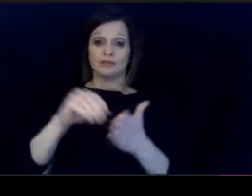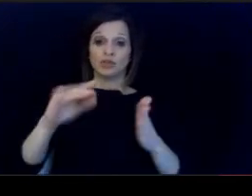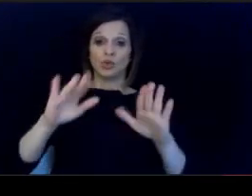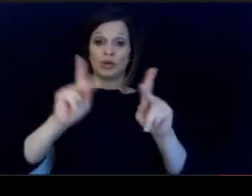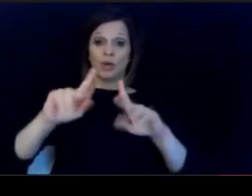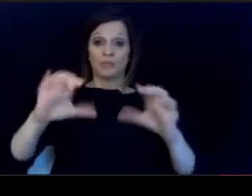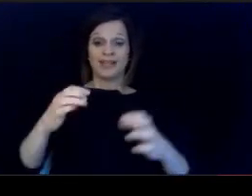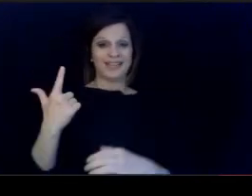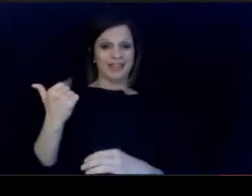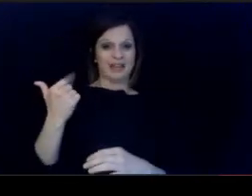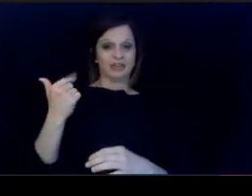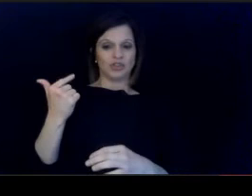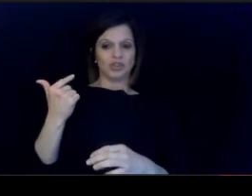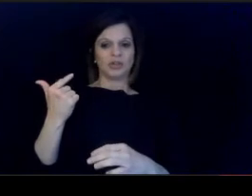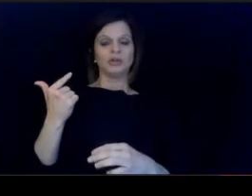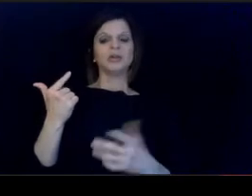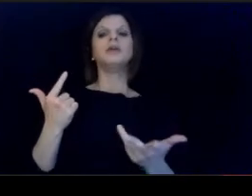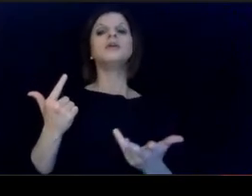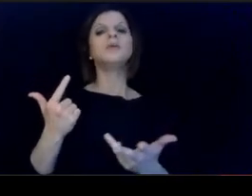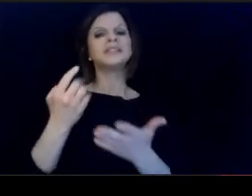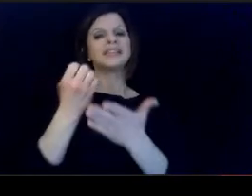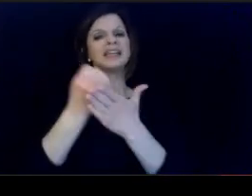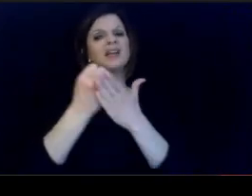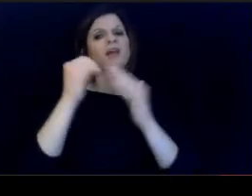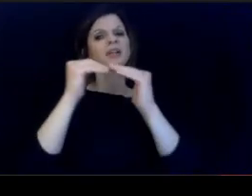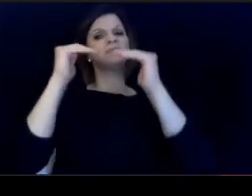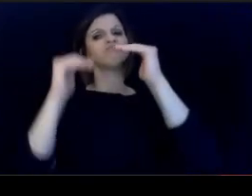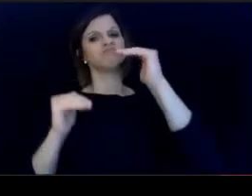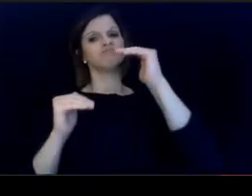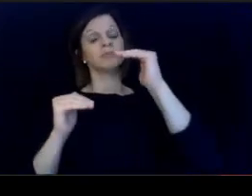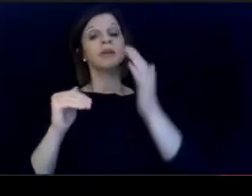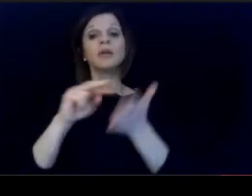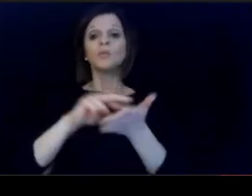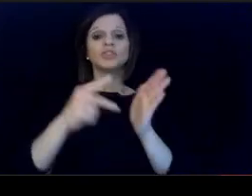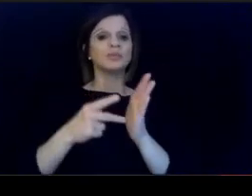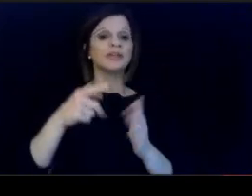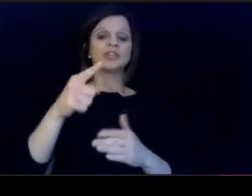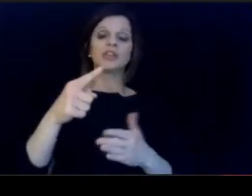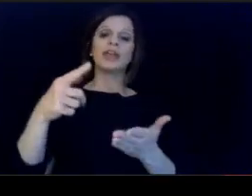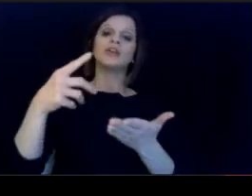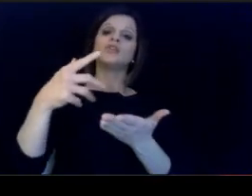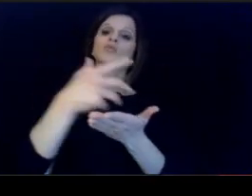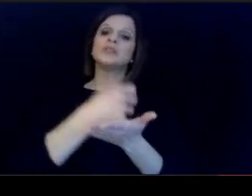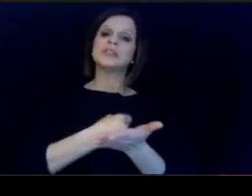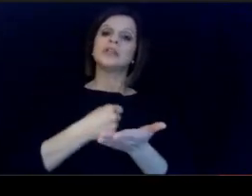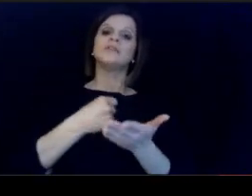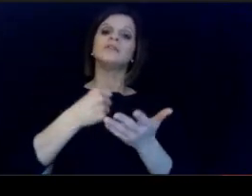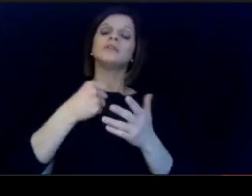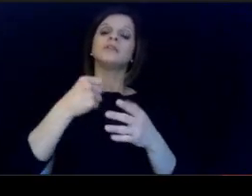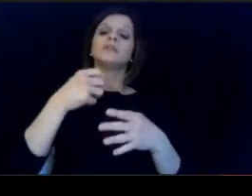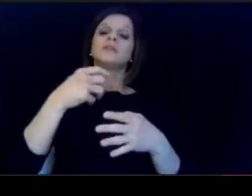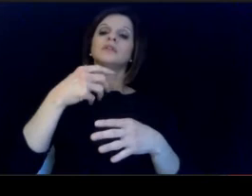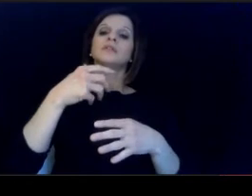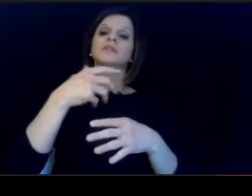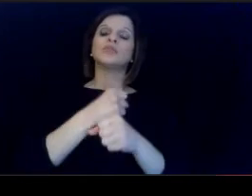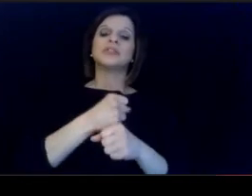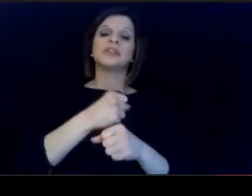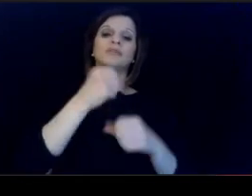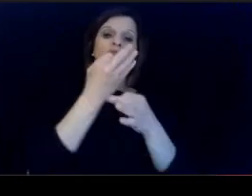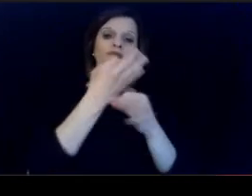last year was considered economically disadvantage. which means that they received free or reduced priced. breakfast or lunches.